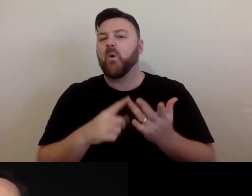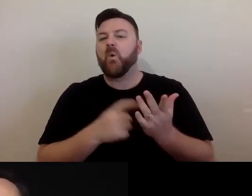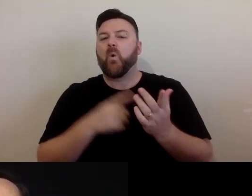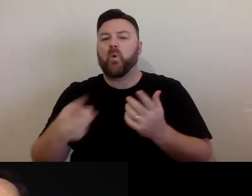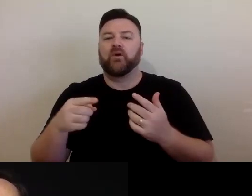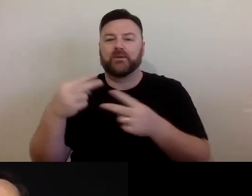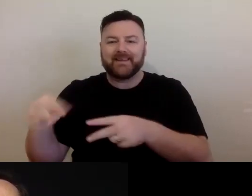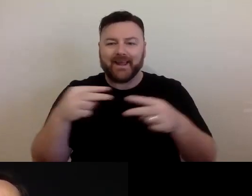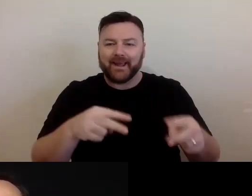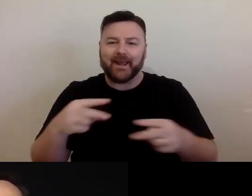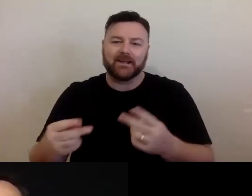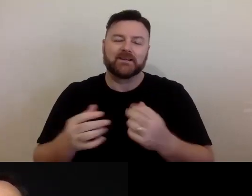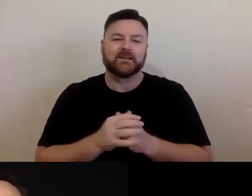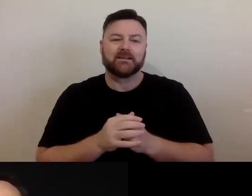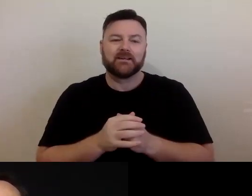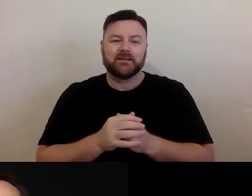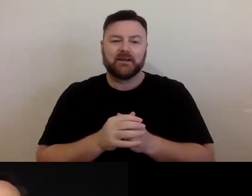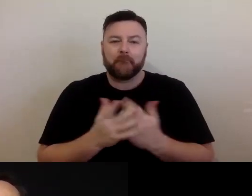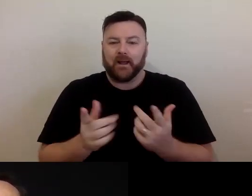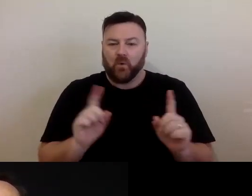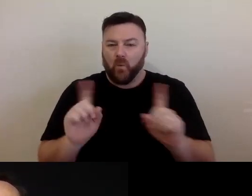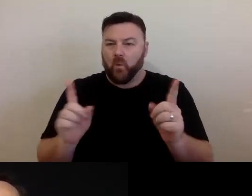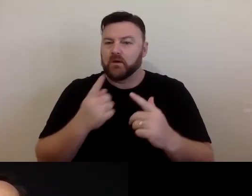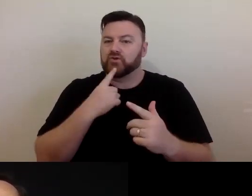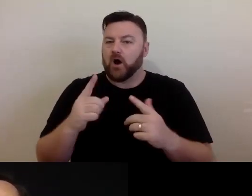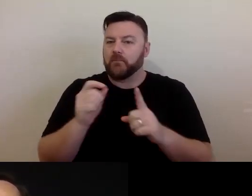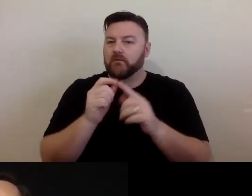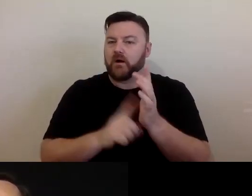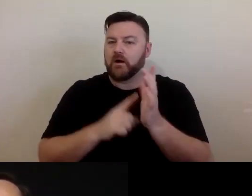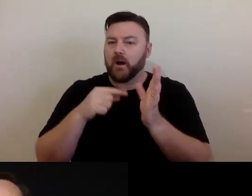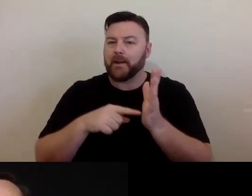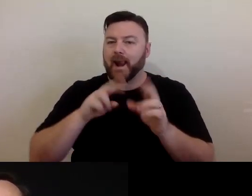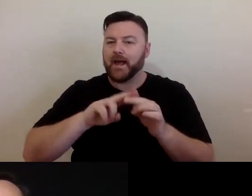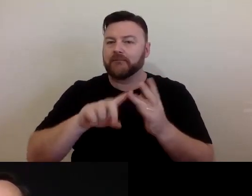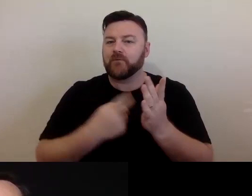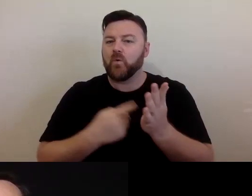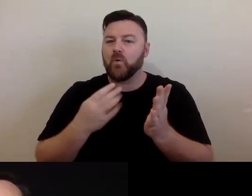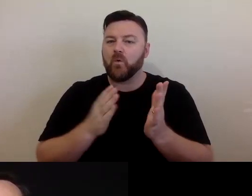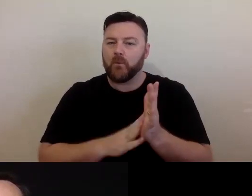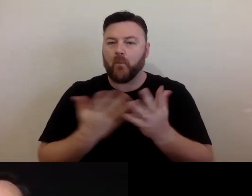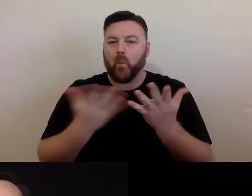you're talking about, but also the type of platform you might want do realise it on and all -- release it on and all of that. But it is